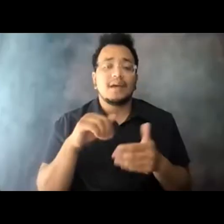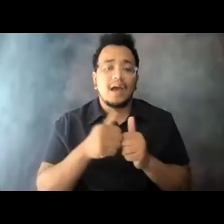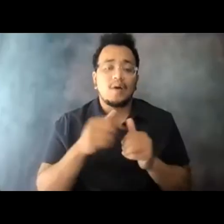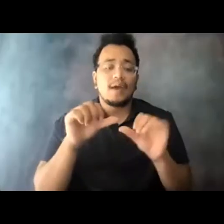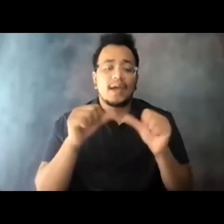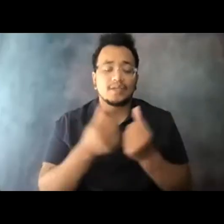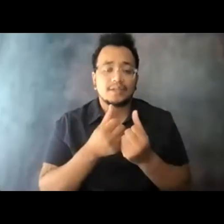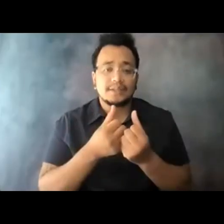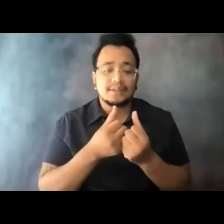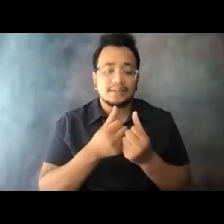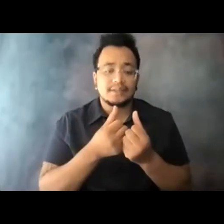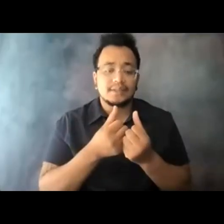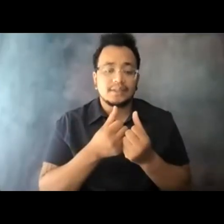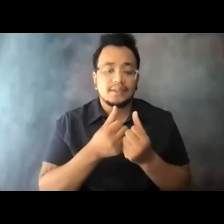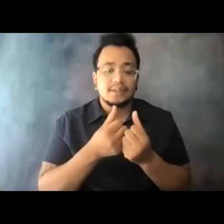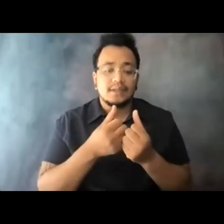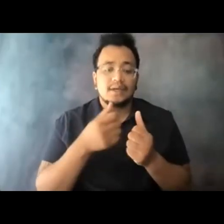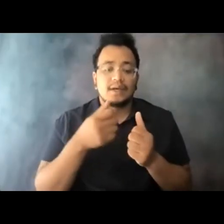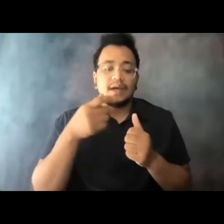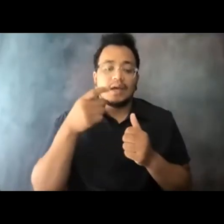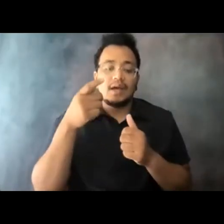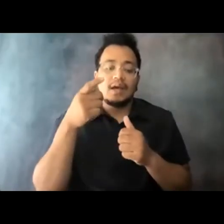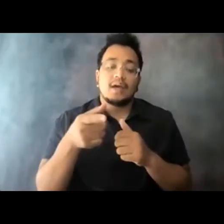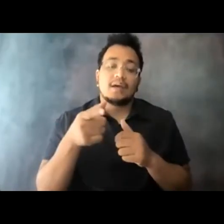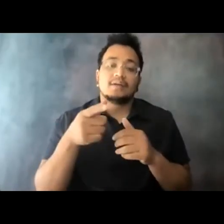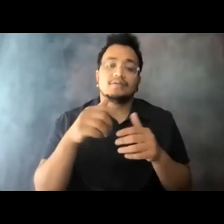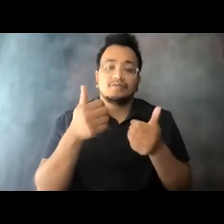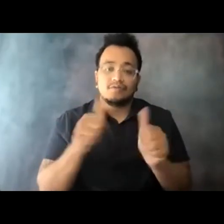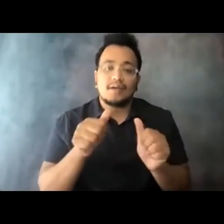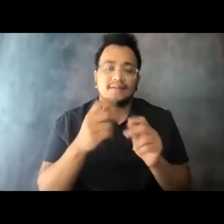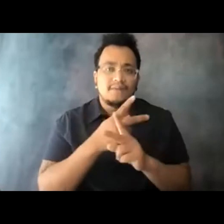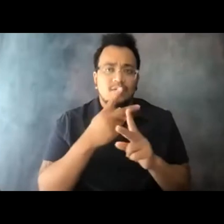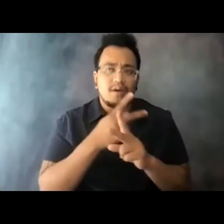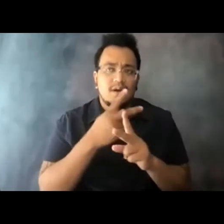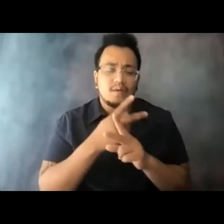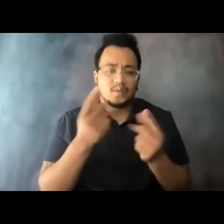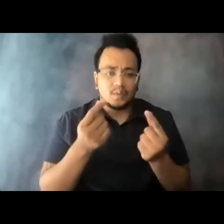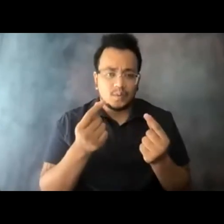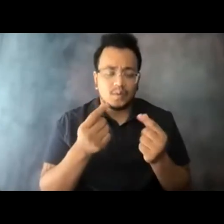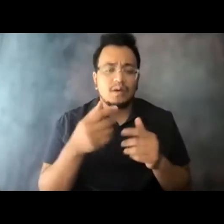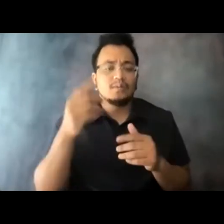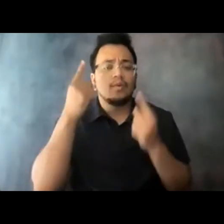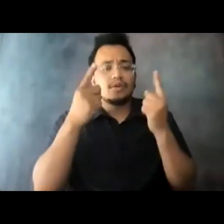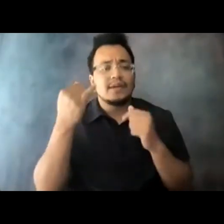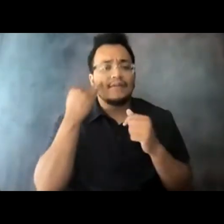15:12:57 I wonder if you can pick out the one very best example of a ridership promotional example out there and why it's working.